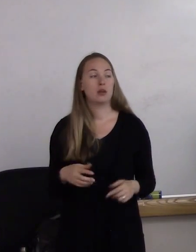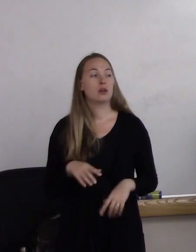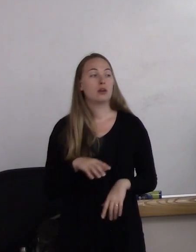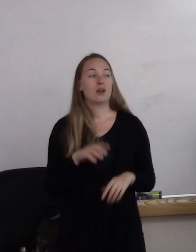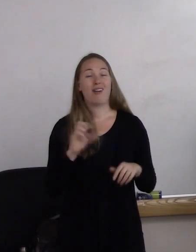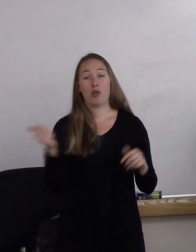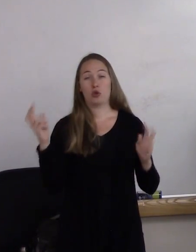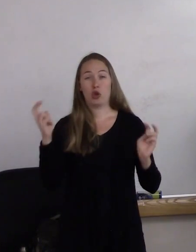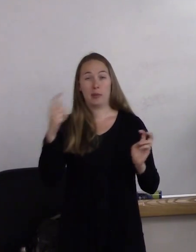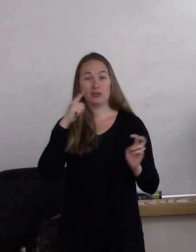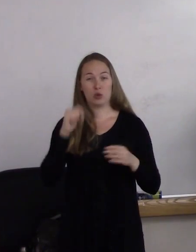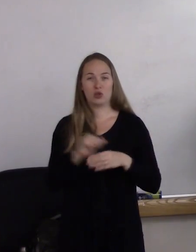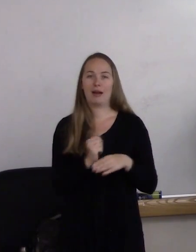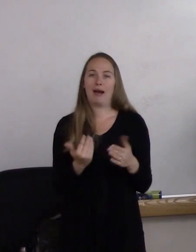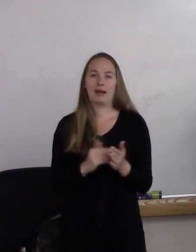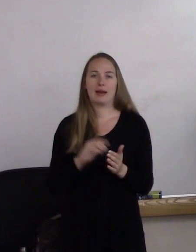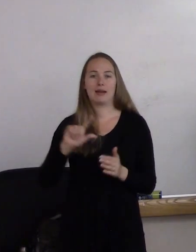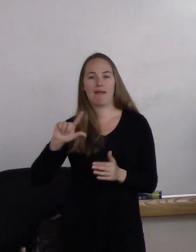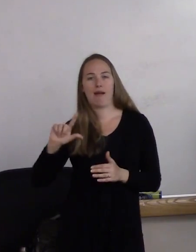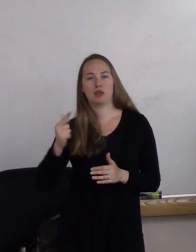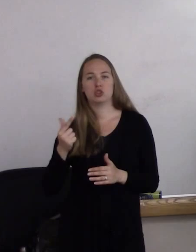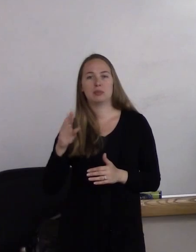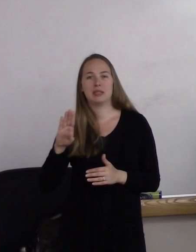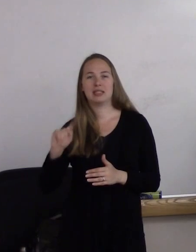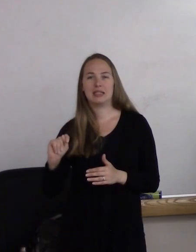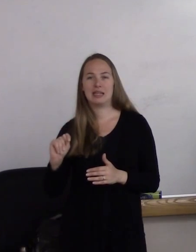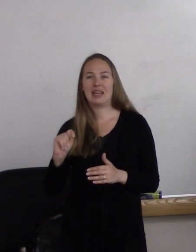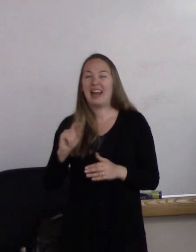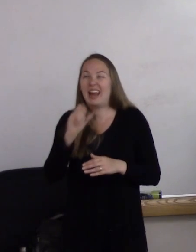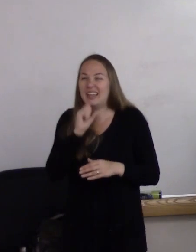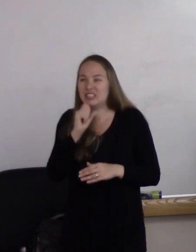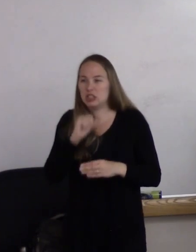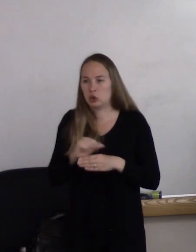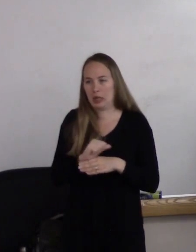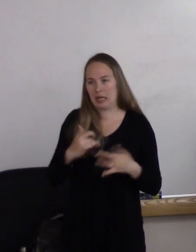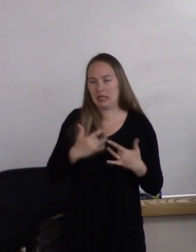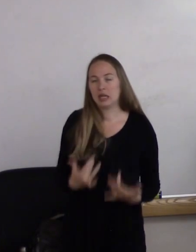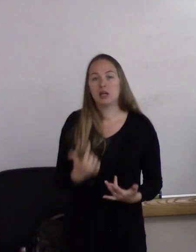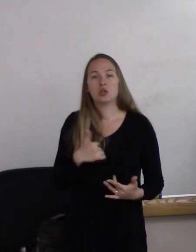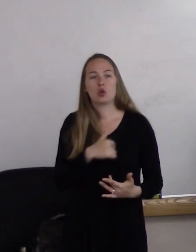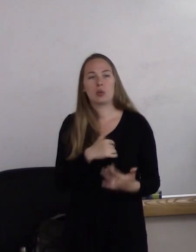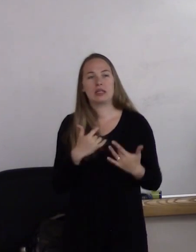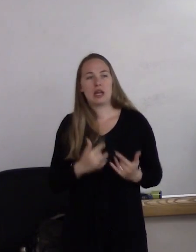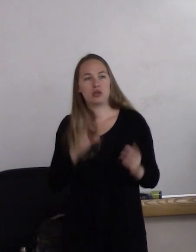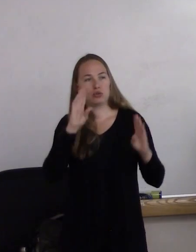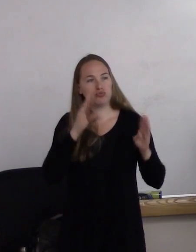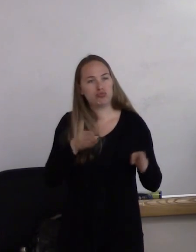again, this is an LGBT aging training, typically. So we talk about unique needs and barriers